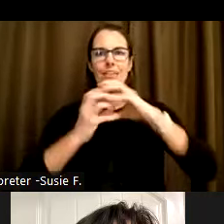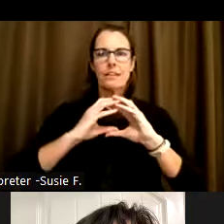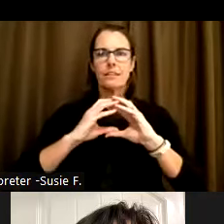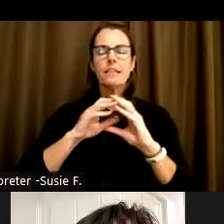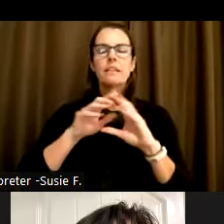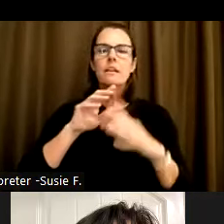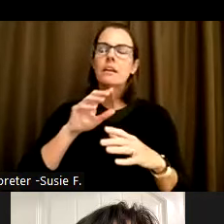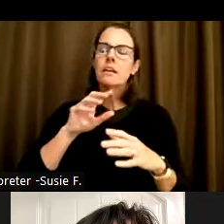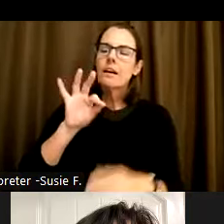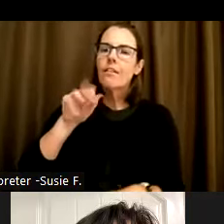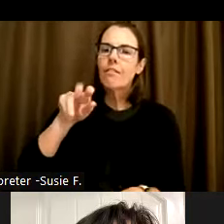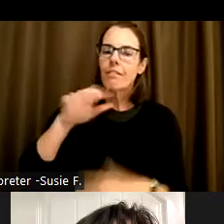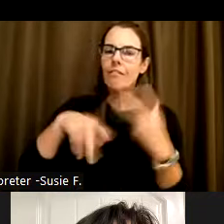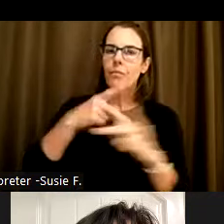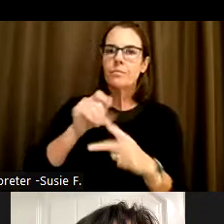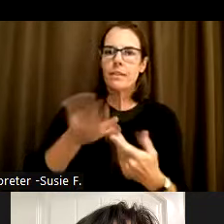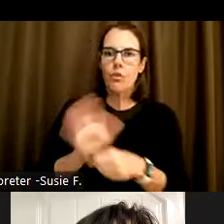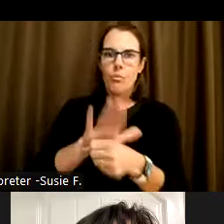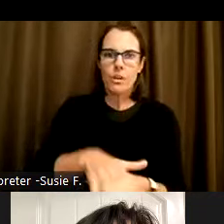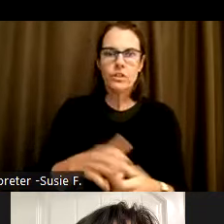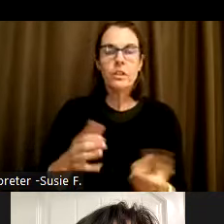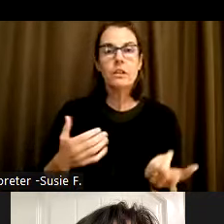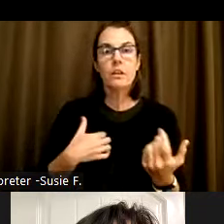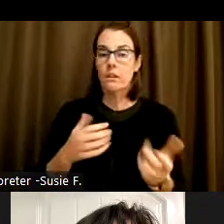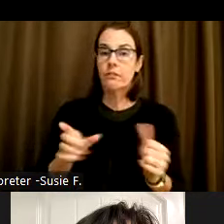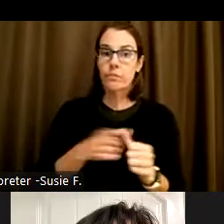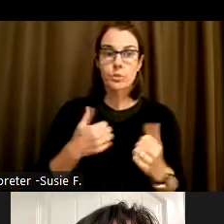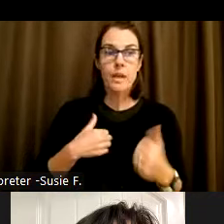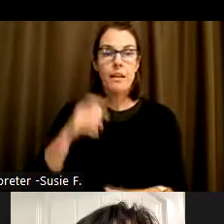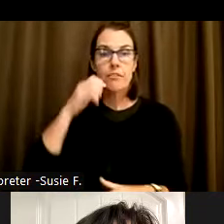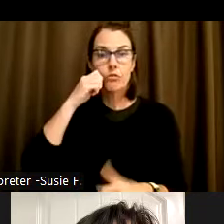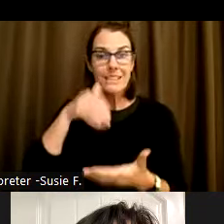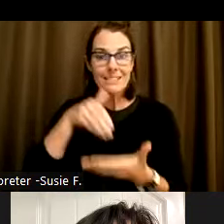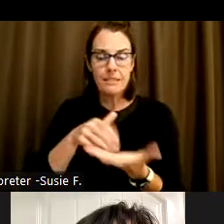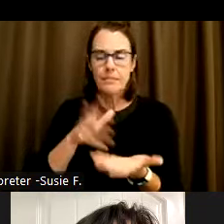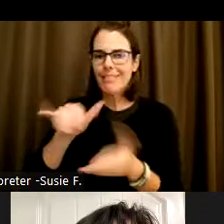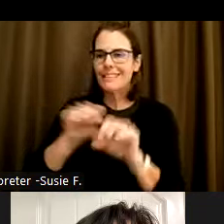side of the slide, we have the following Racism system of oppression that creates